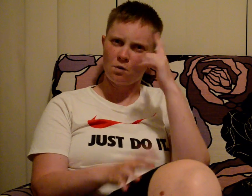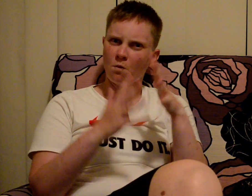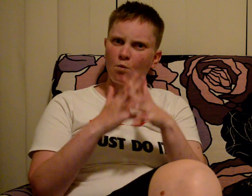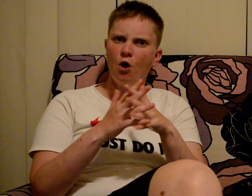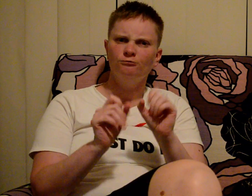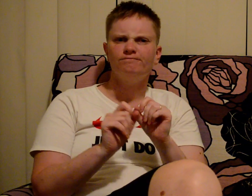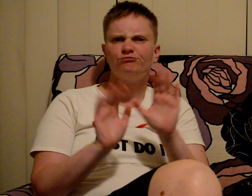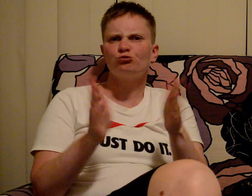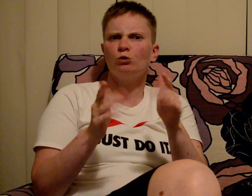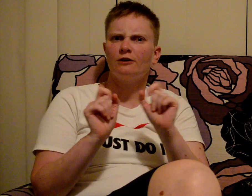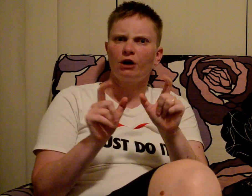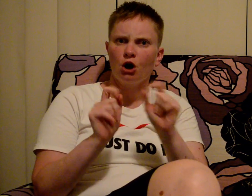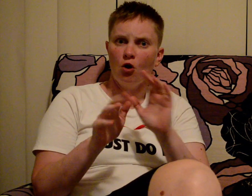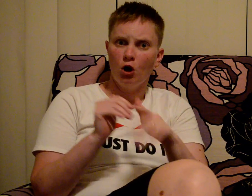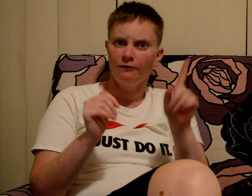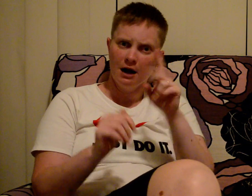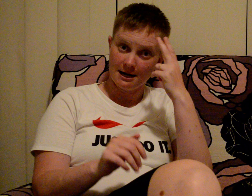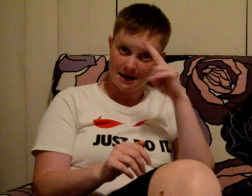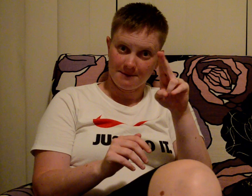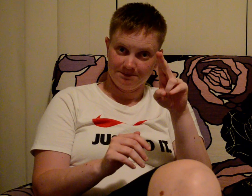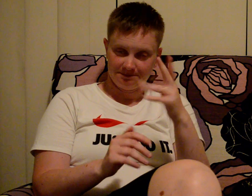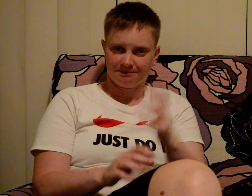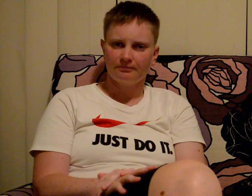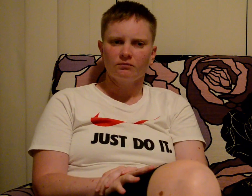I thought this might be worth to create video blog about the names.